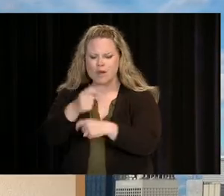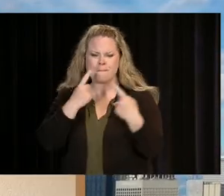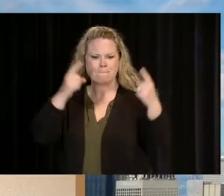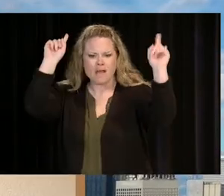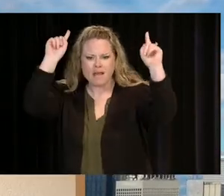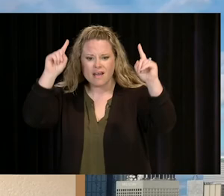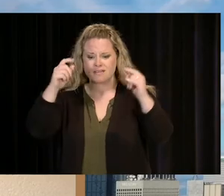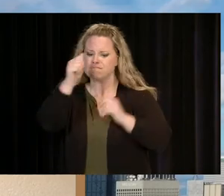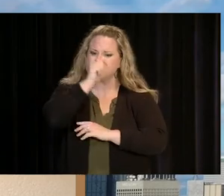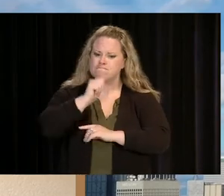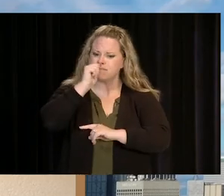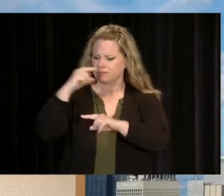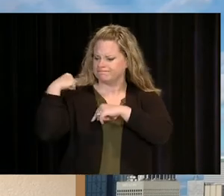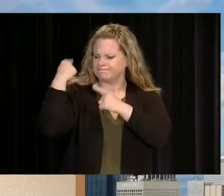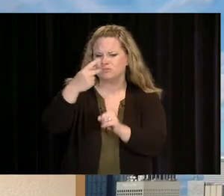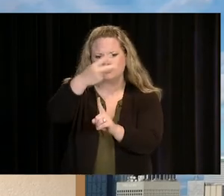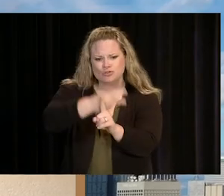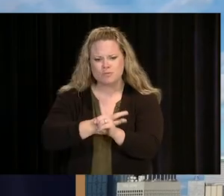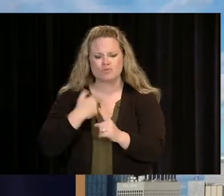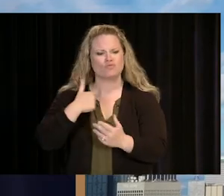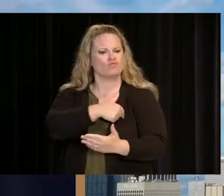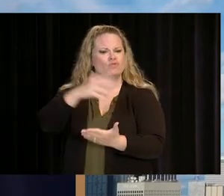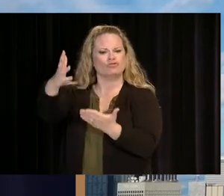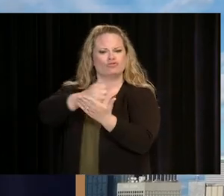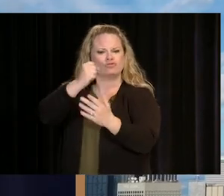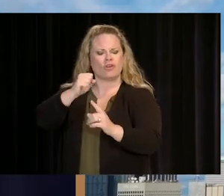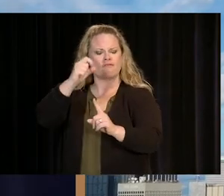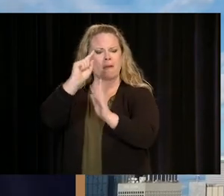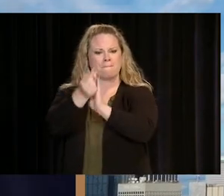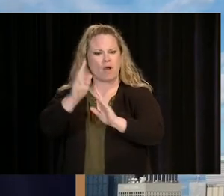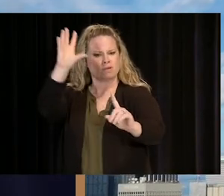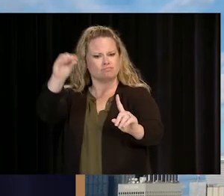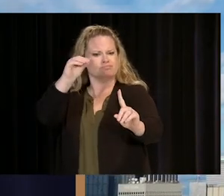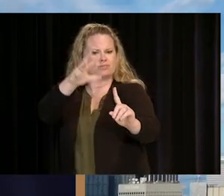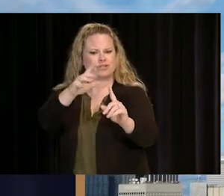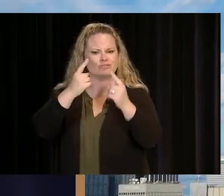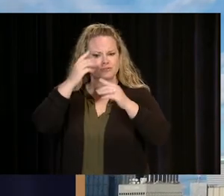ESPECIALLY IN THE LAST TWO MONTHS. WE DESERVE A MOMENT IN THE SPOTLIGHT TO REVEL IN OUR ACCOMPLISHMENTS.